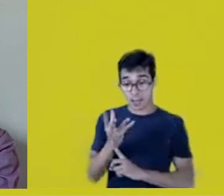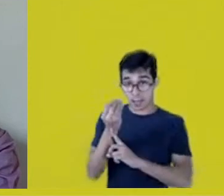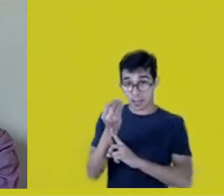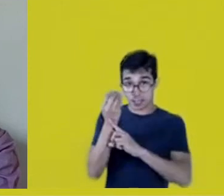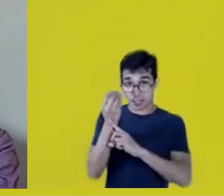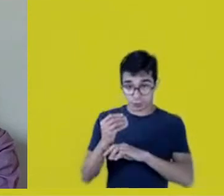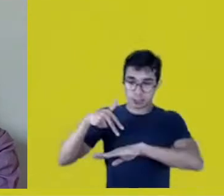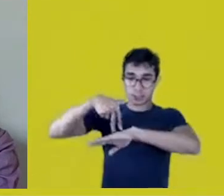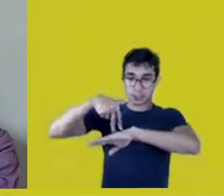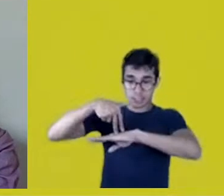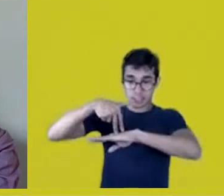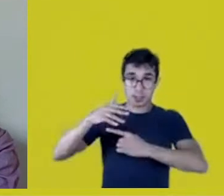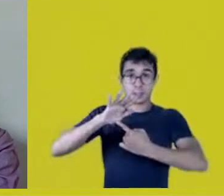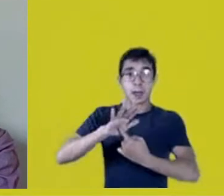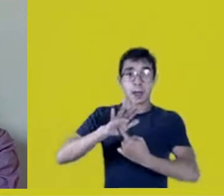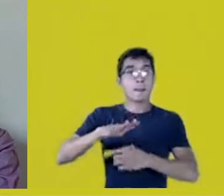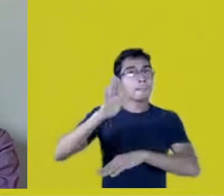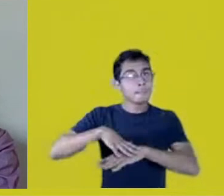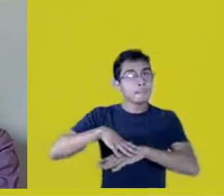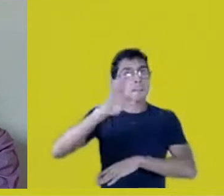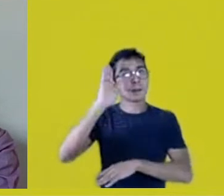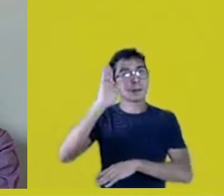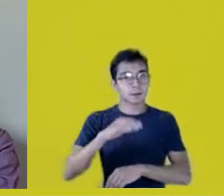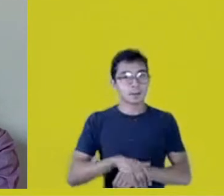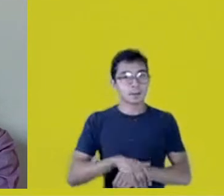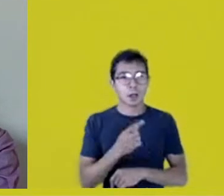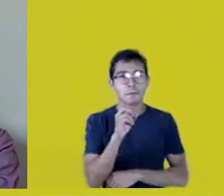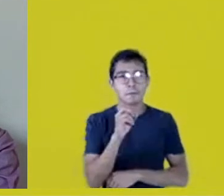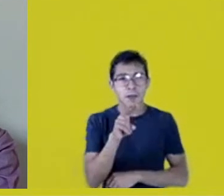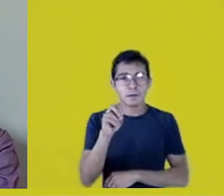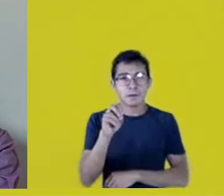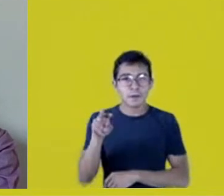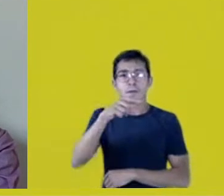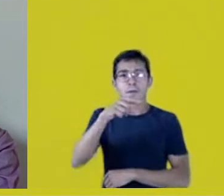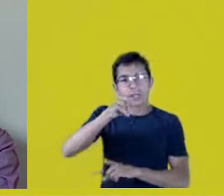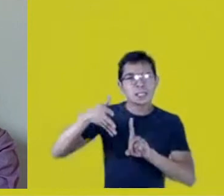We had voices here, on previous panels,